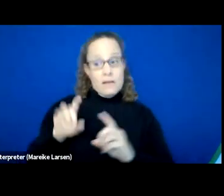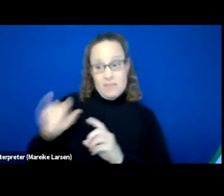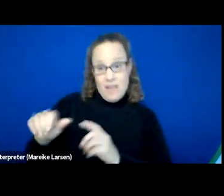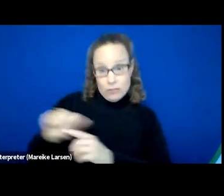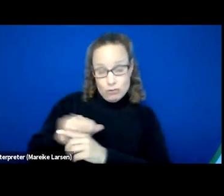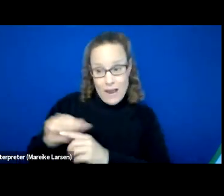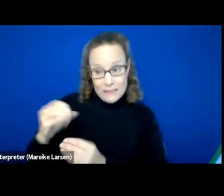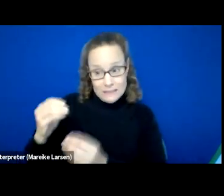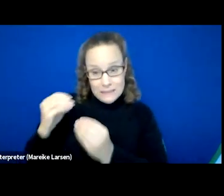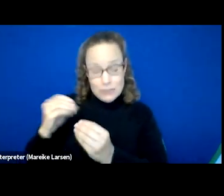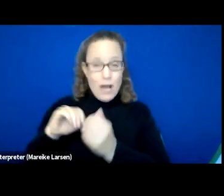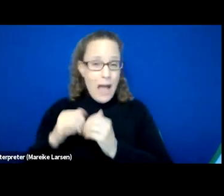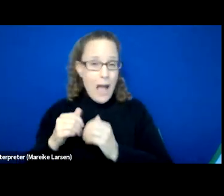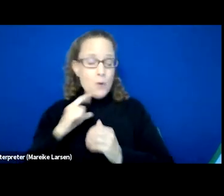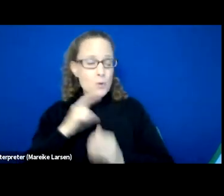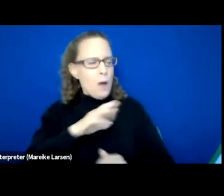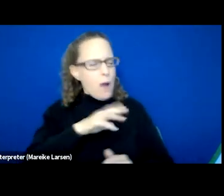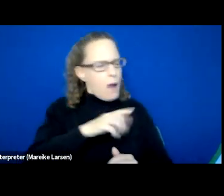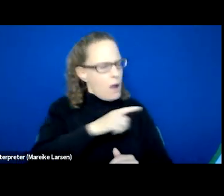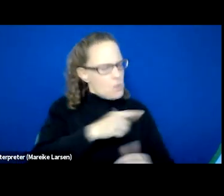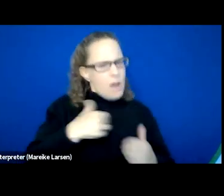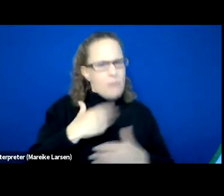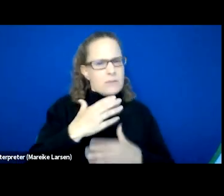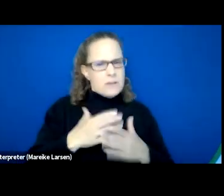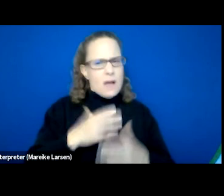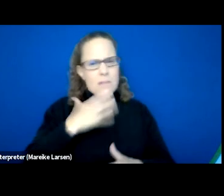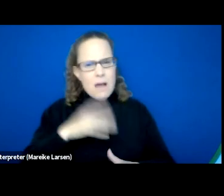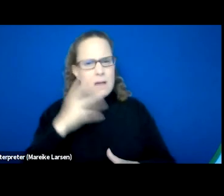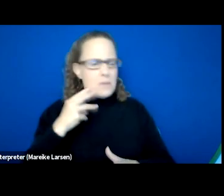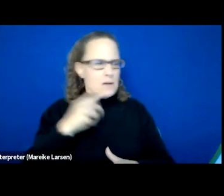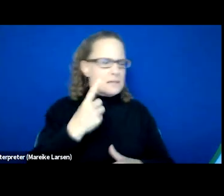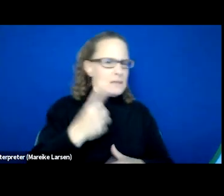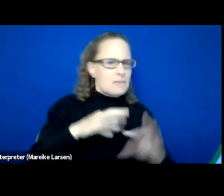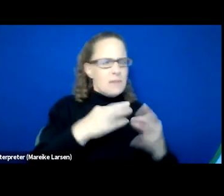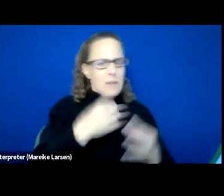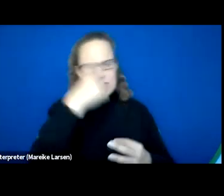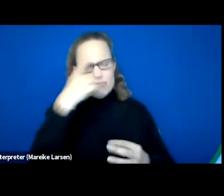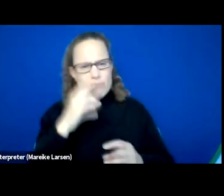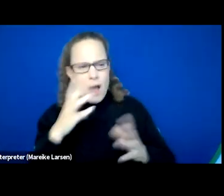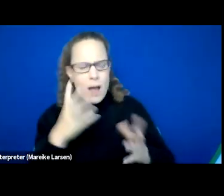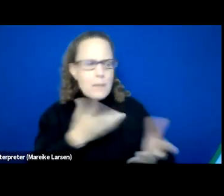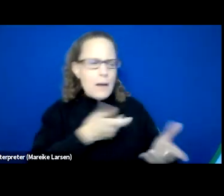well, don't you have trauma, didn't you come from trauma. Do you have anybody in the family that dealt with it and how to actually deal with it?